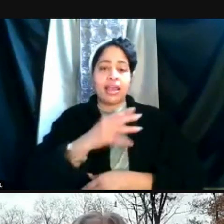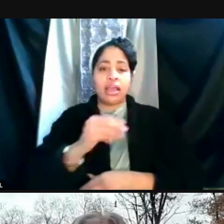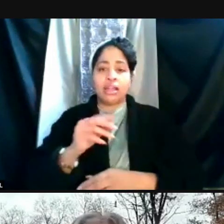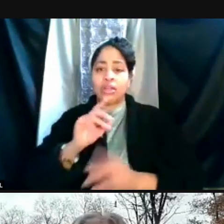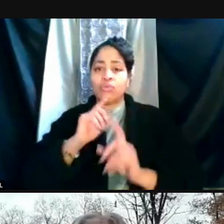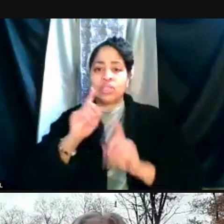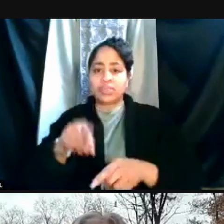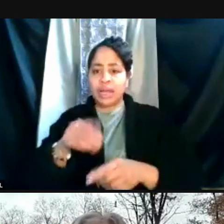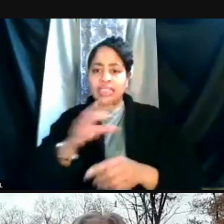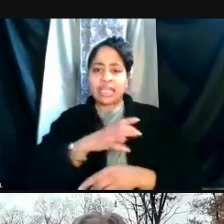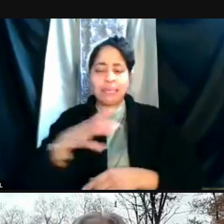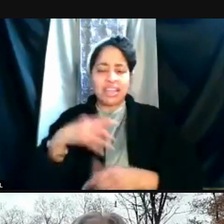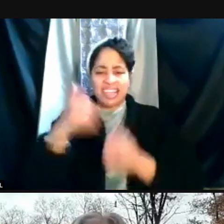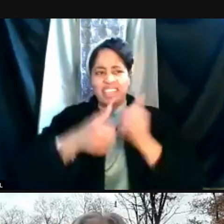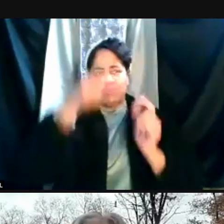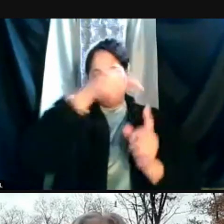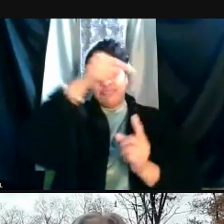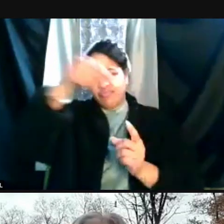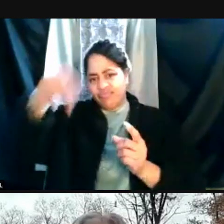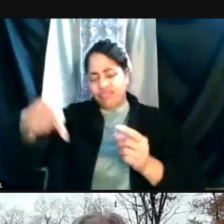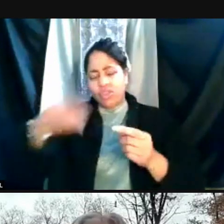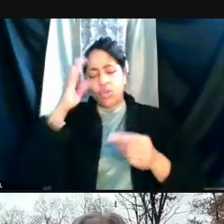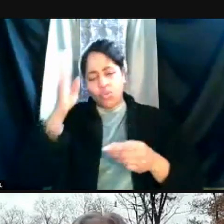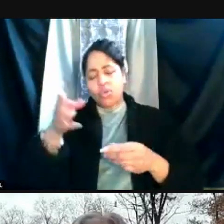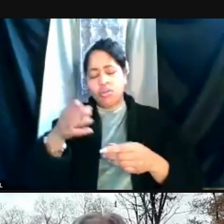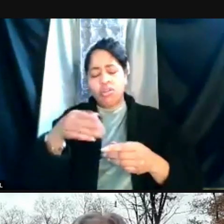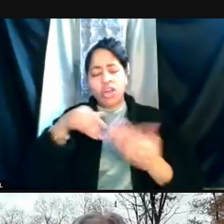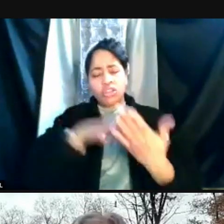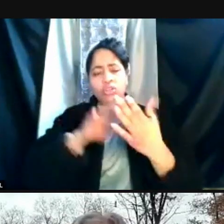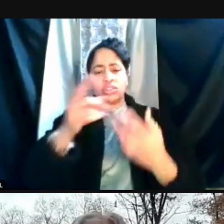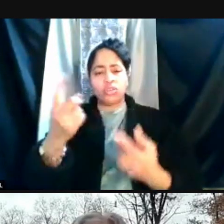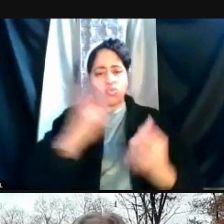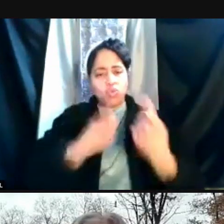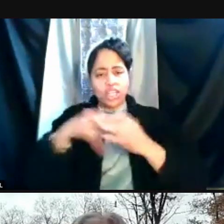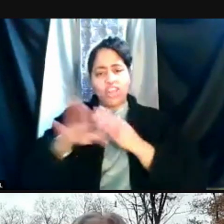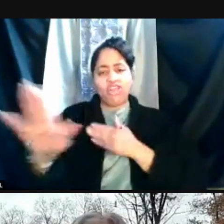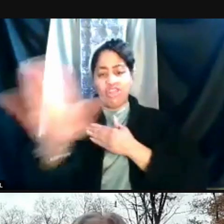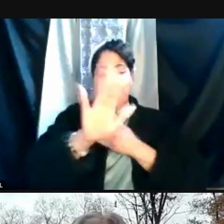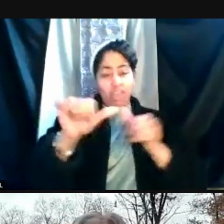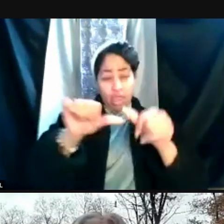and each of them will address questions in their areas. We'll also hear from vice president for research,